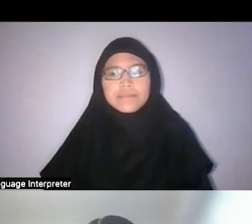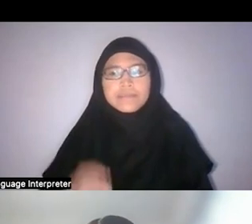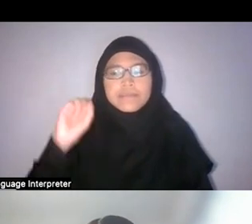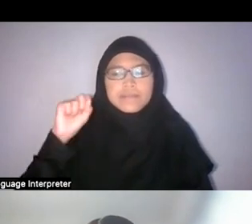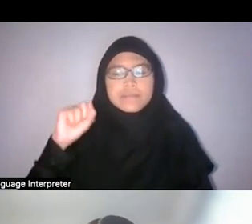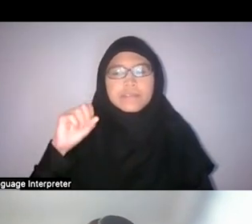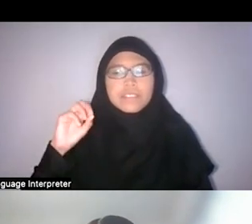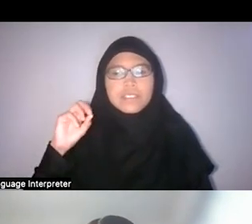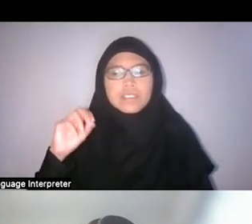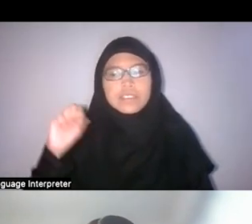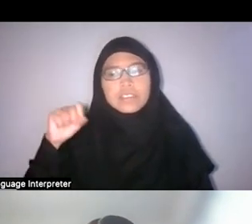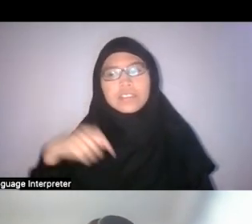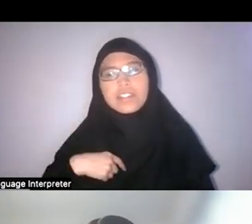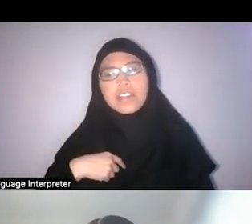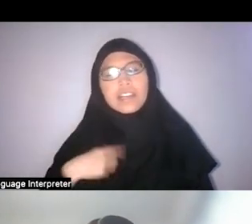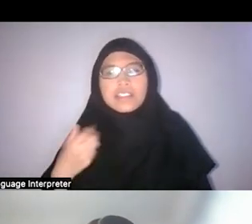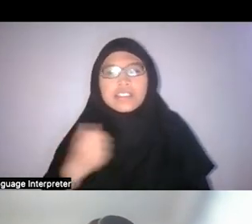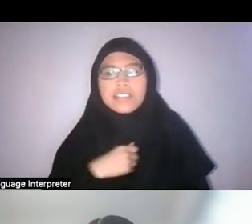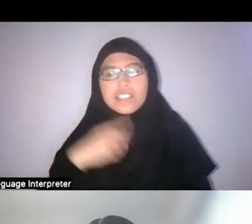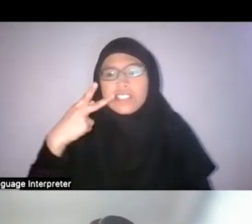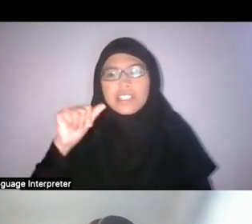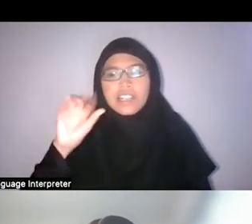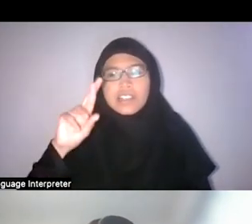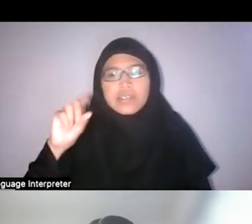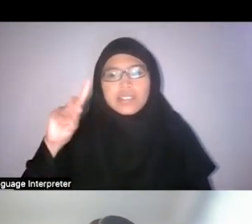Sorry, I... yeah. Khairulddin, any thoughts to that?